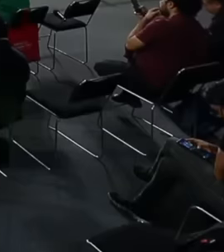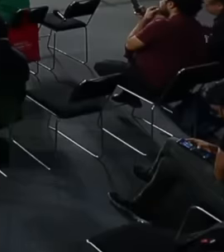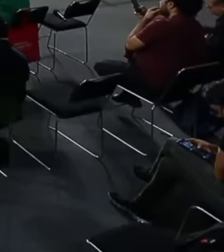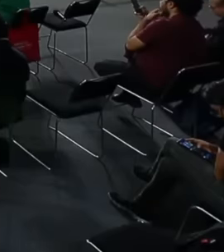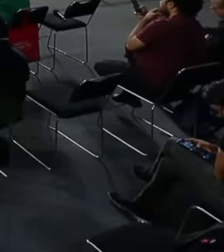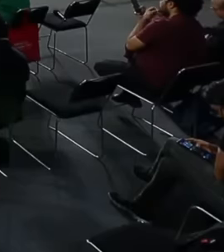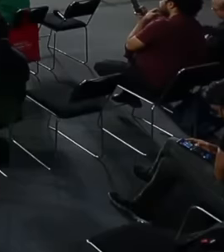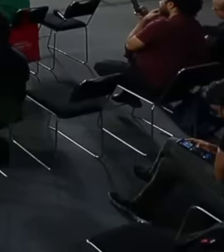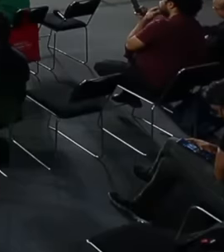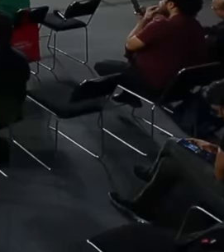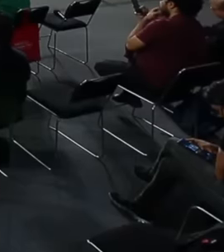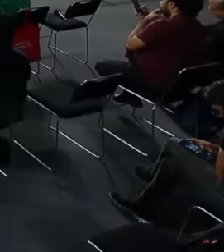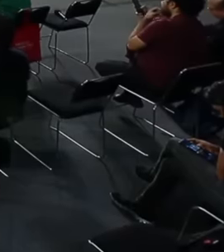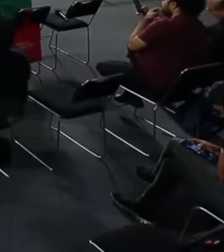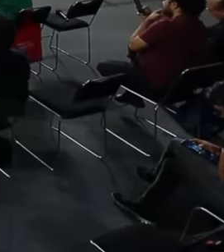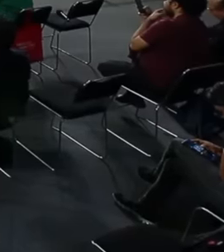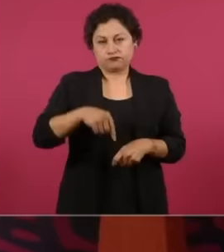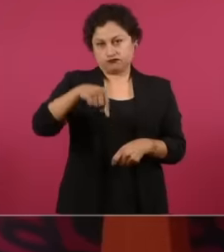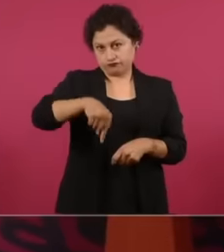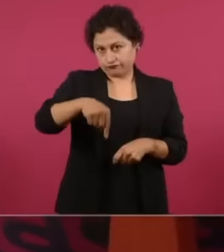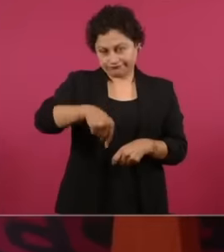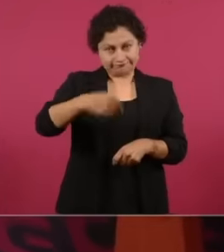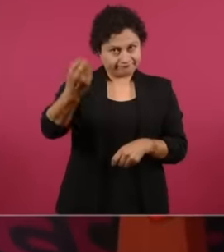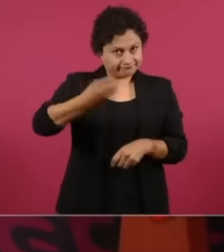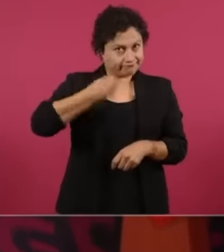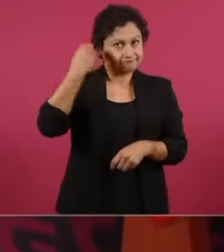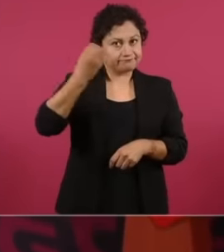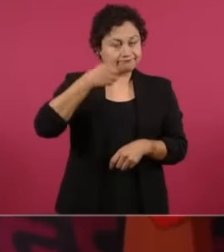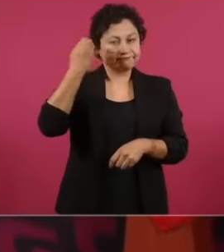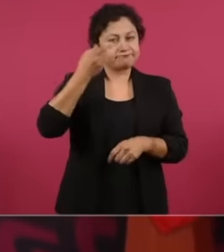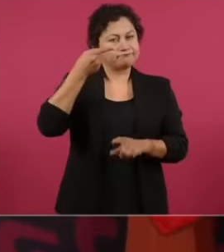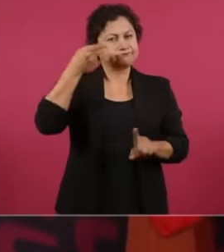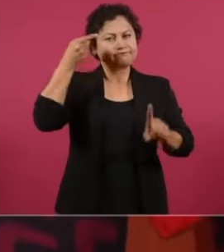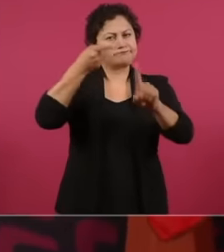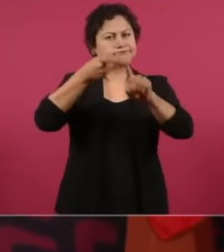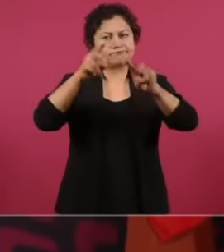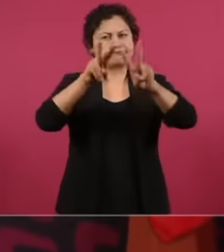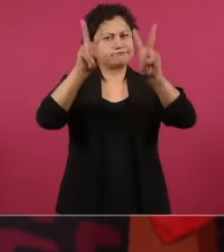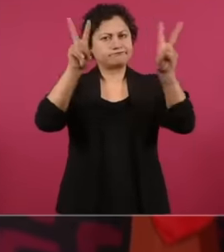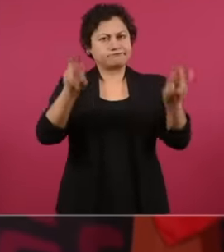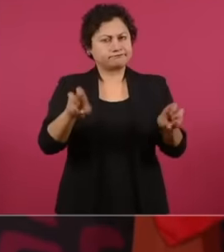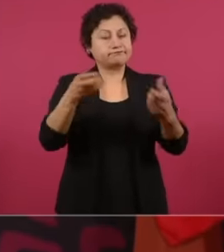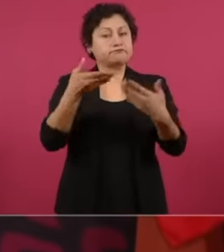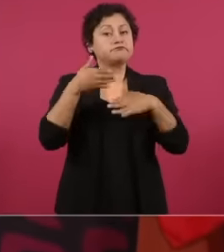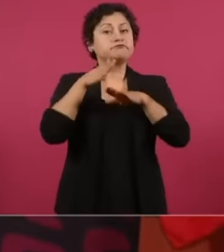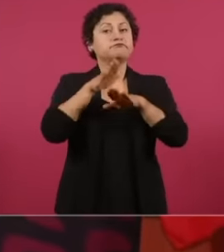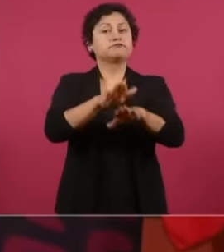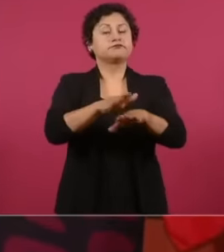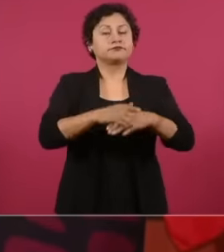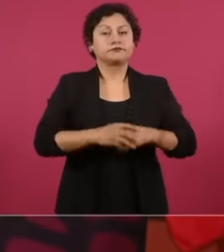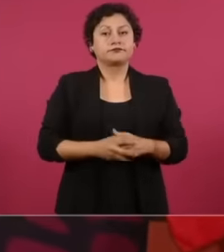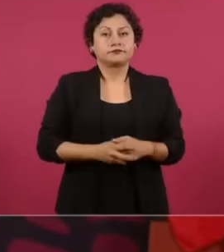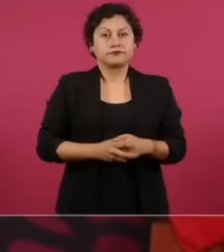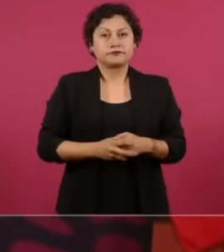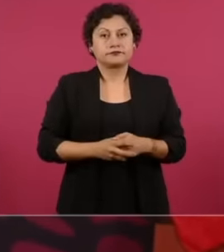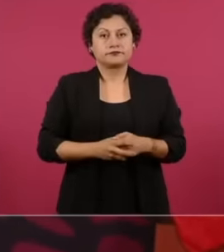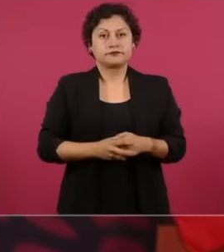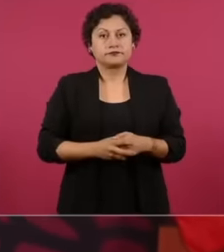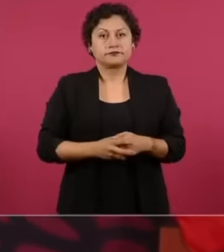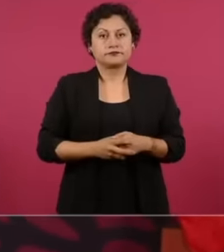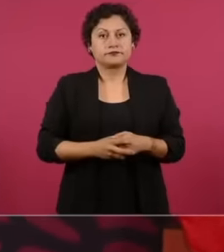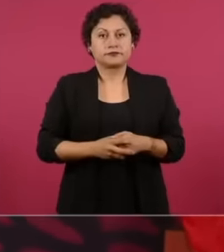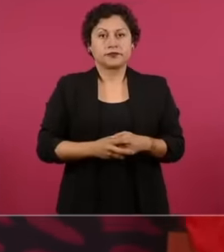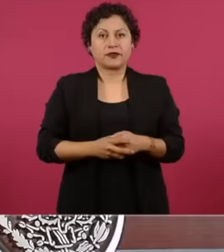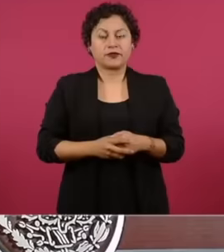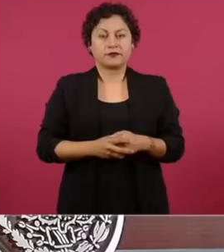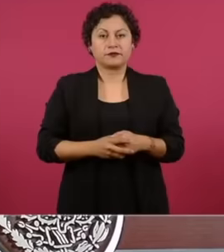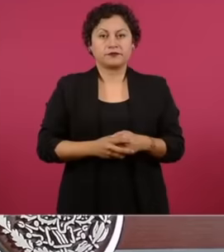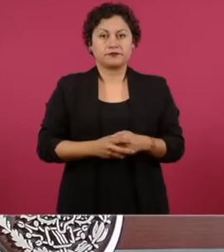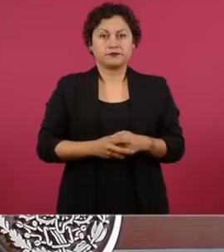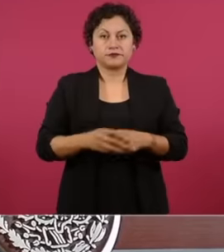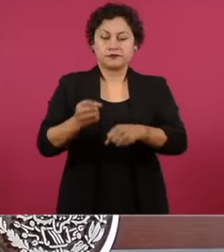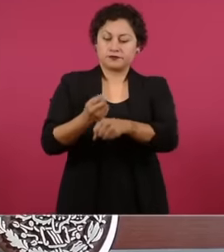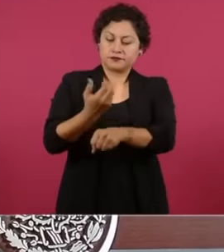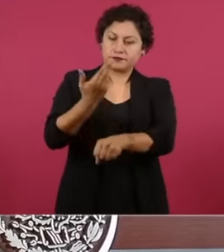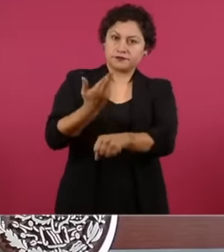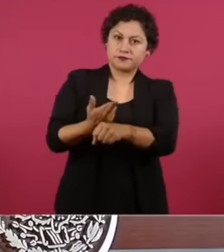Mr. President, there is how much work that the Secretary of the Navy is carrying out